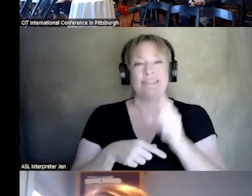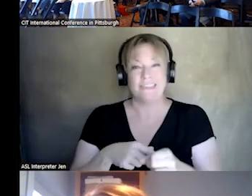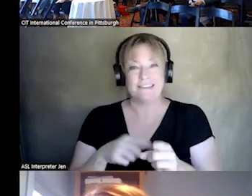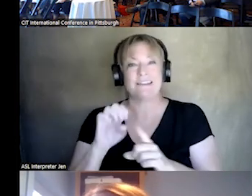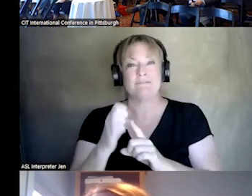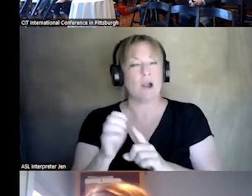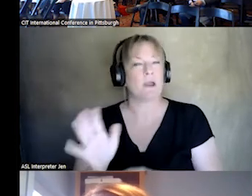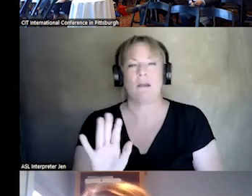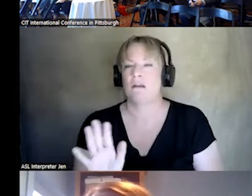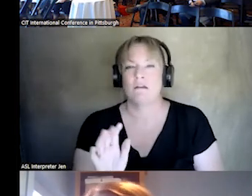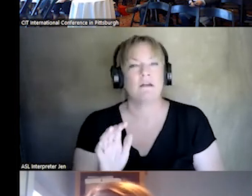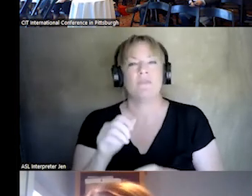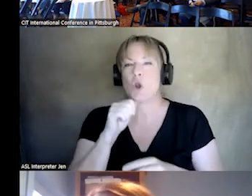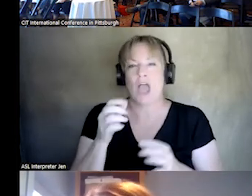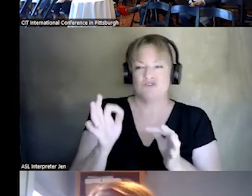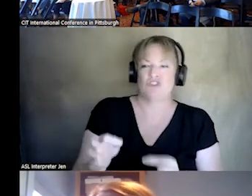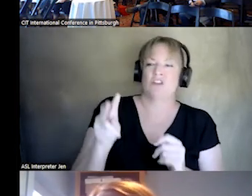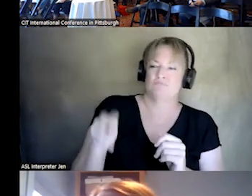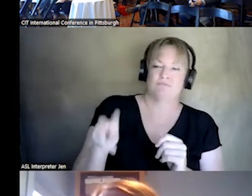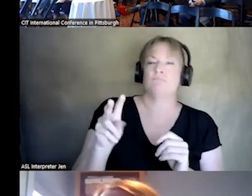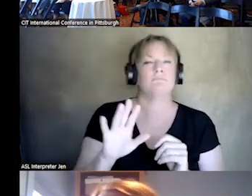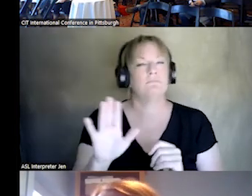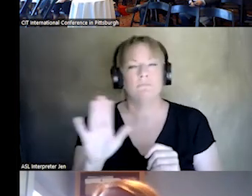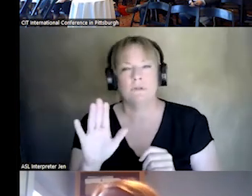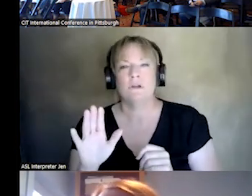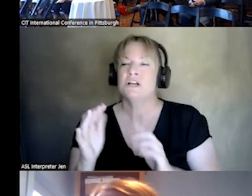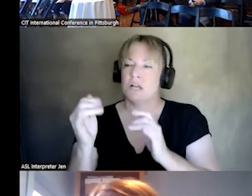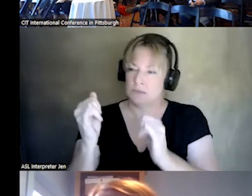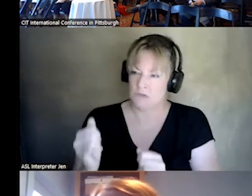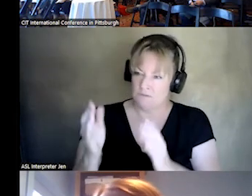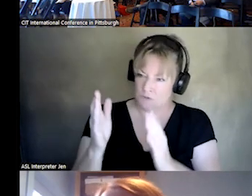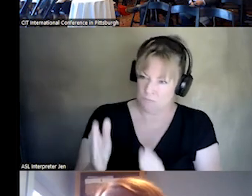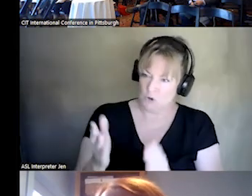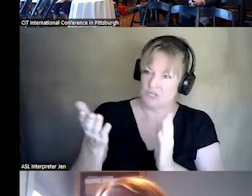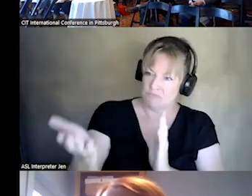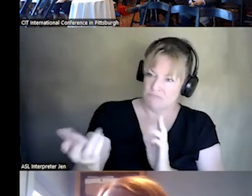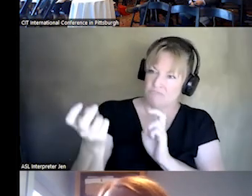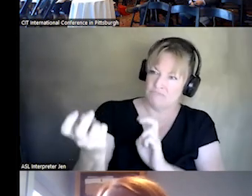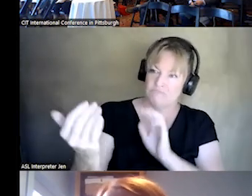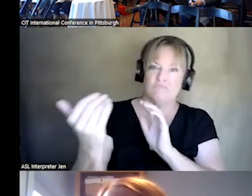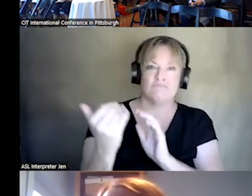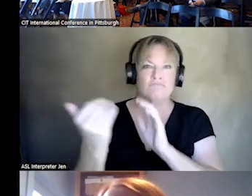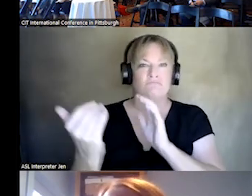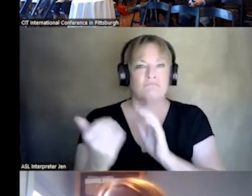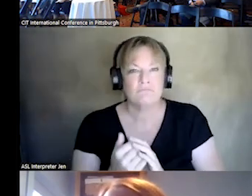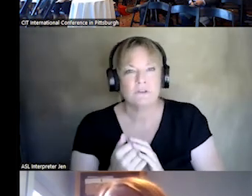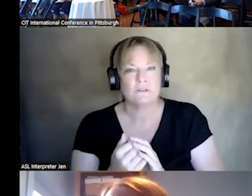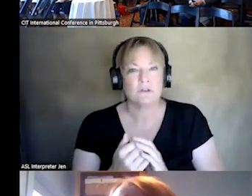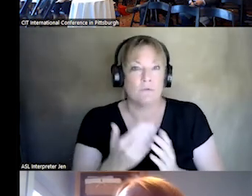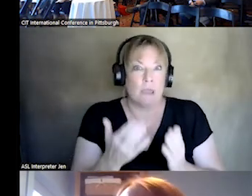THEY'RE NOT JUDGED. SOME ONE SITTING OPPOSITE MAY HAVE BEEN IN THE SITUATION THEMSELVES AND TALK